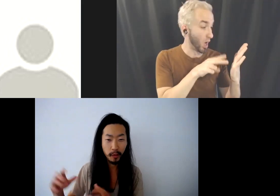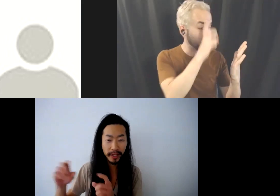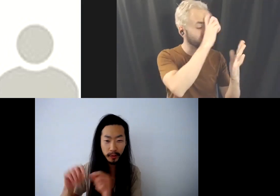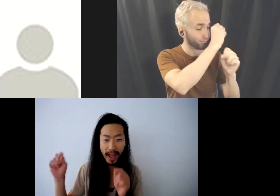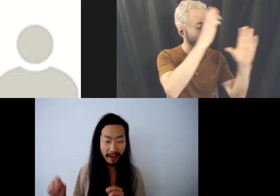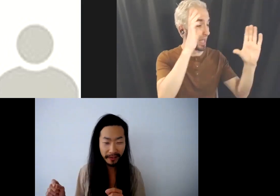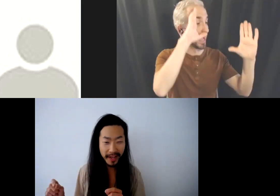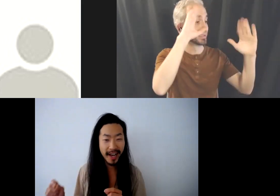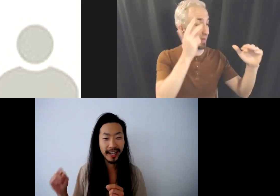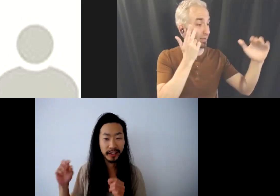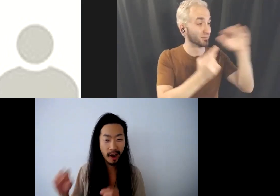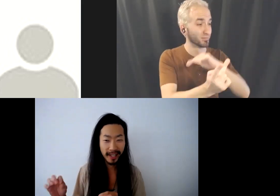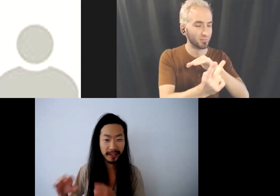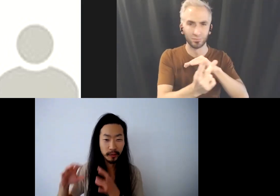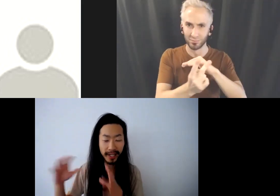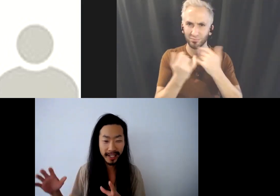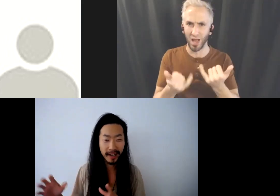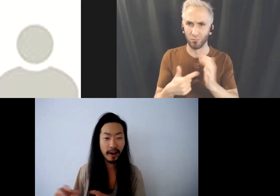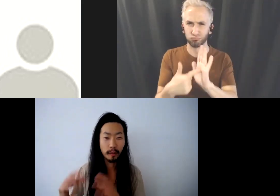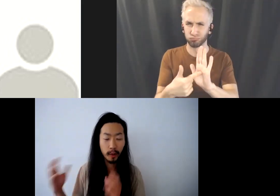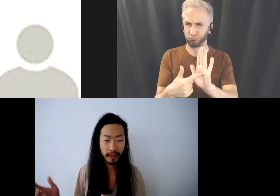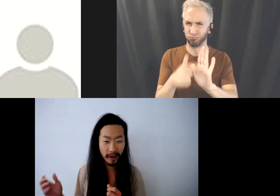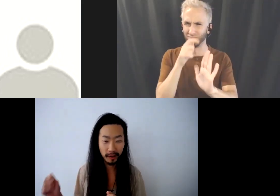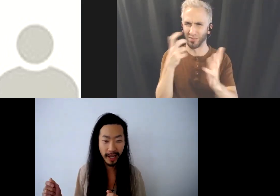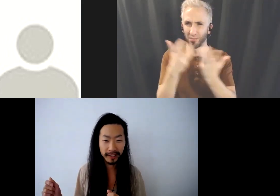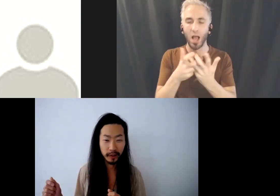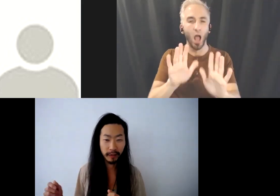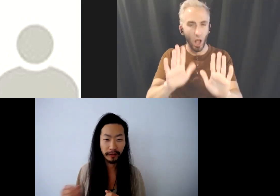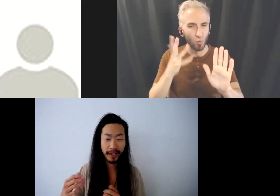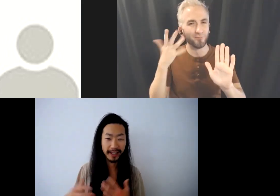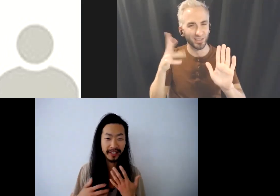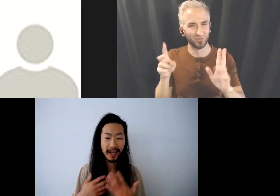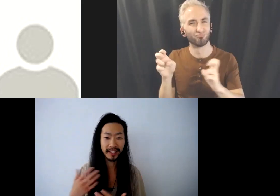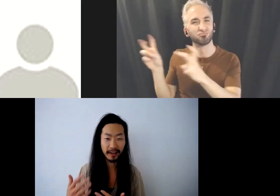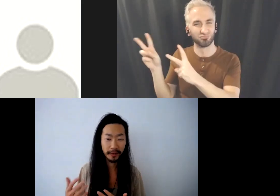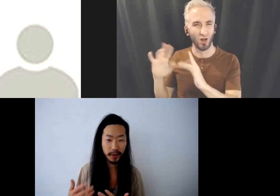we do have a talk that's already uploaded online. So if you feel like it's not enough for you,